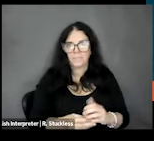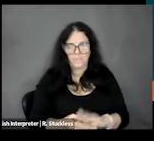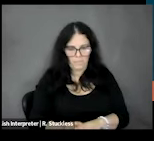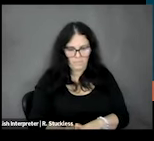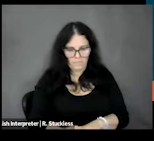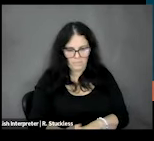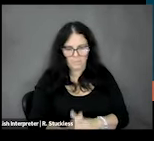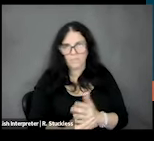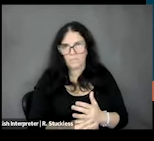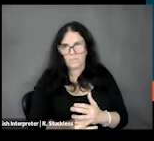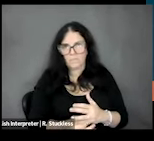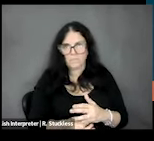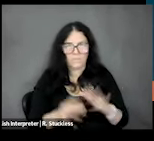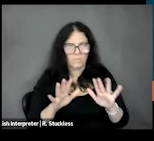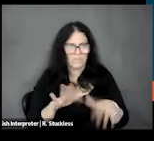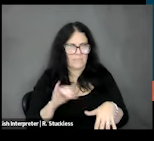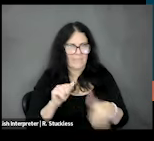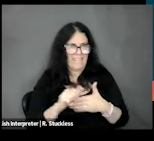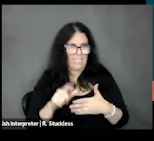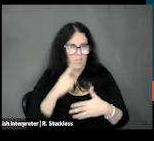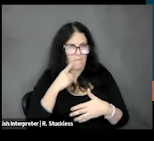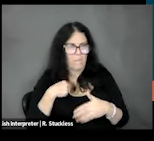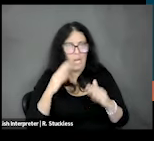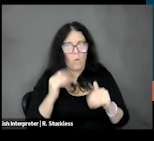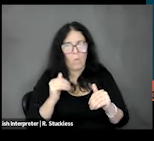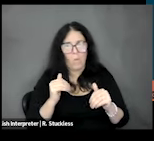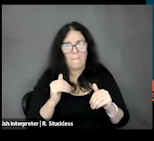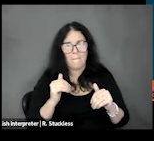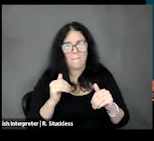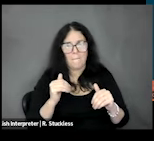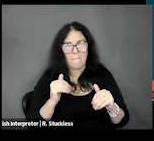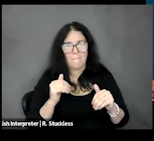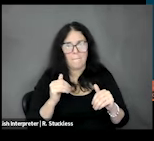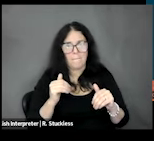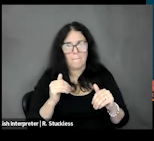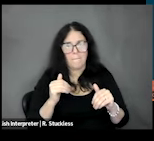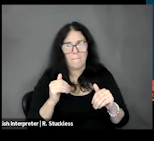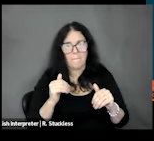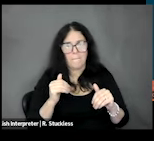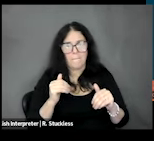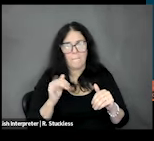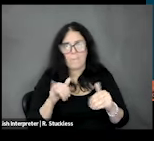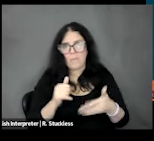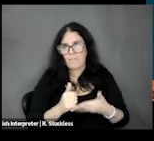So, that's all for me. I hope that was helpful and thanks for letting